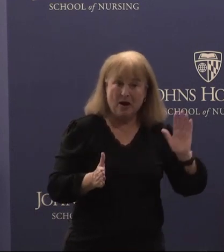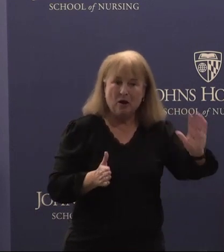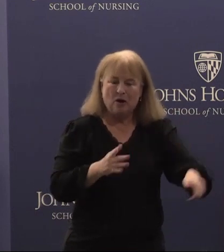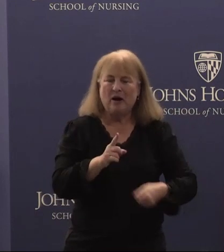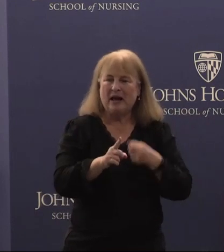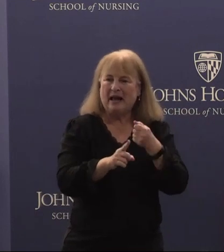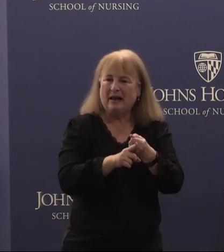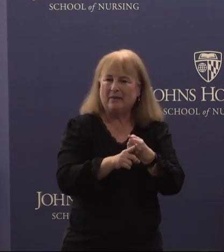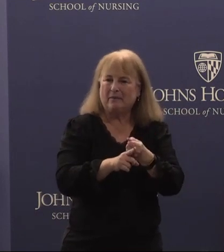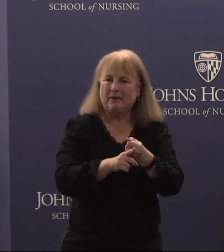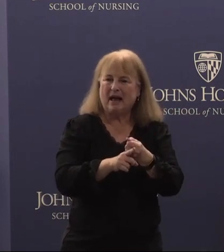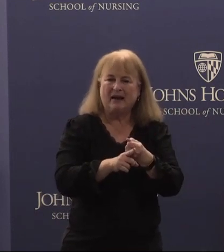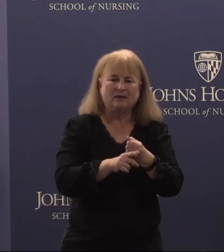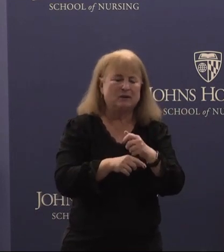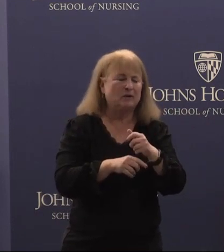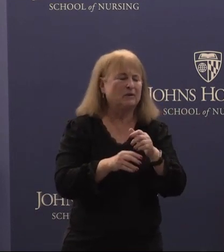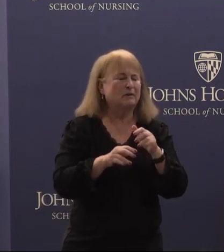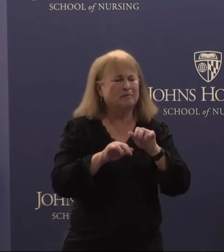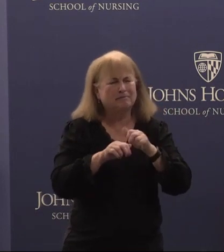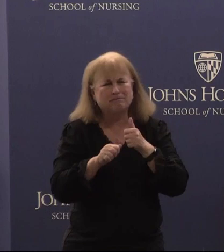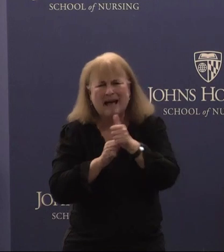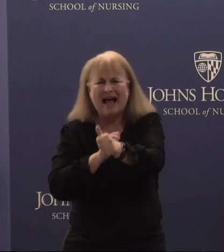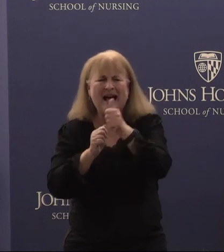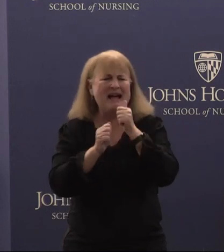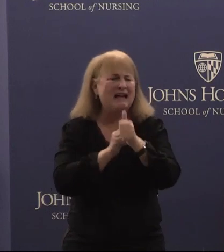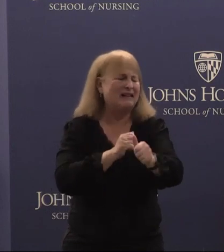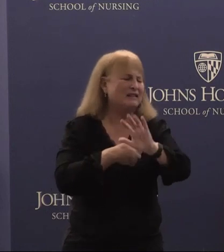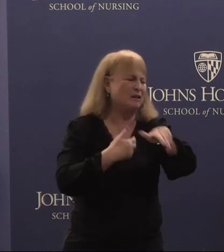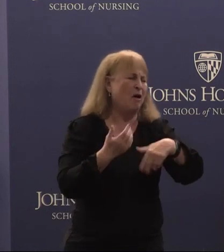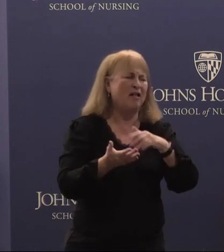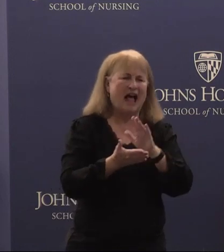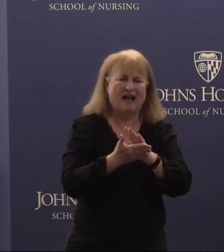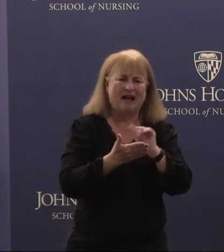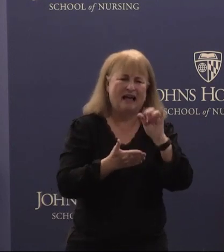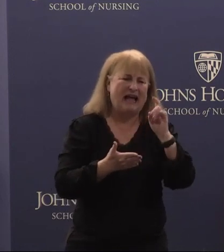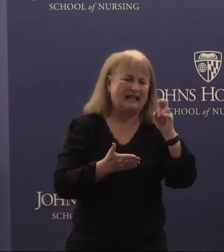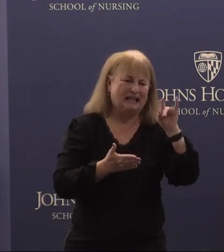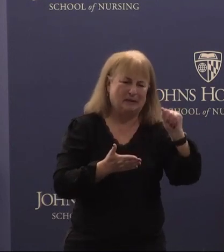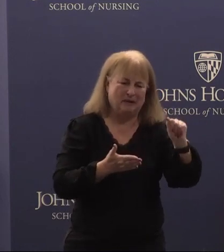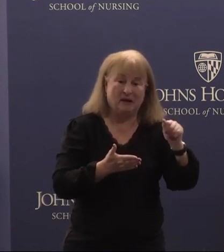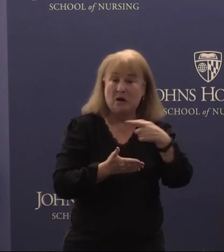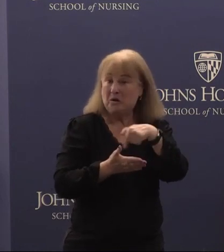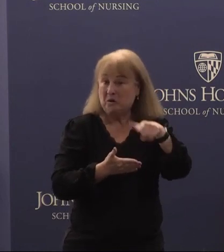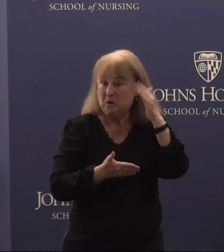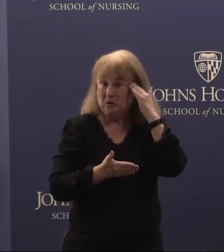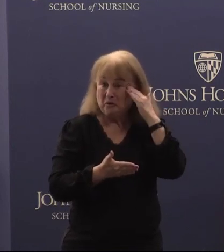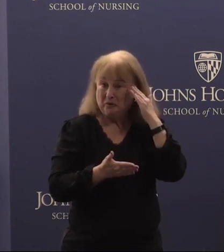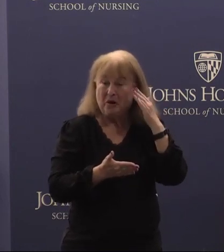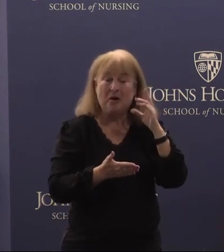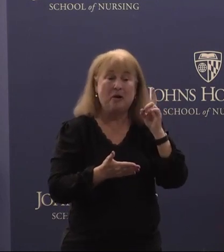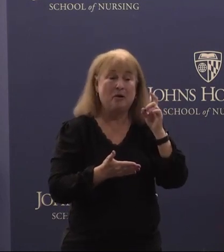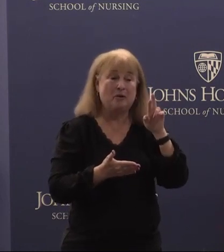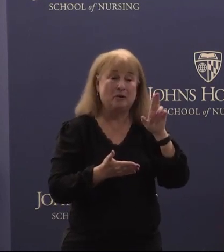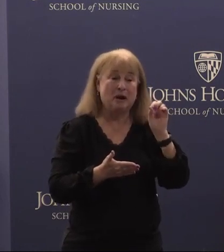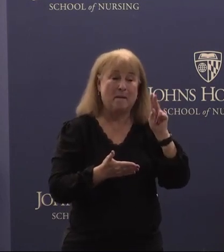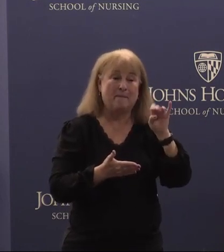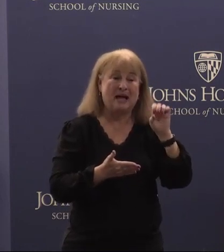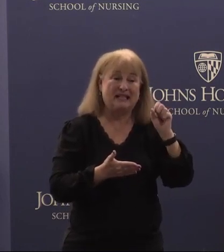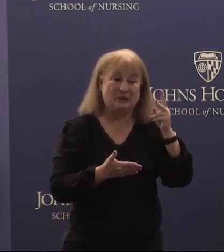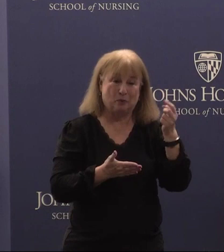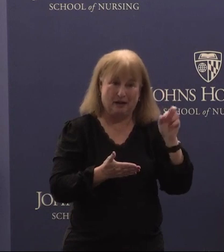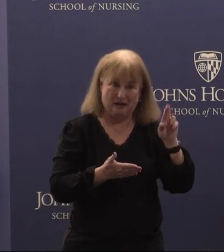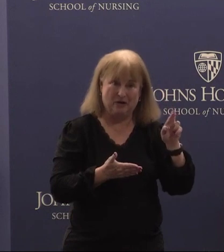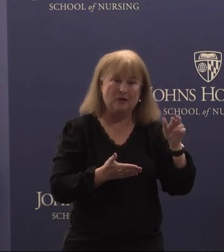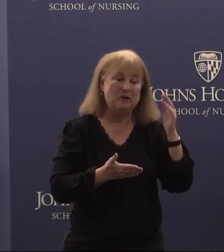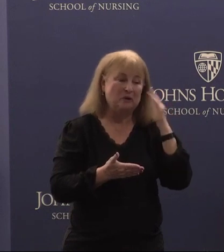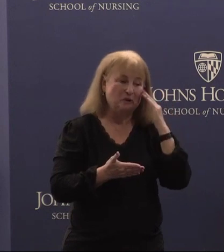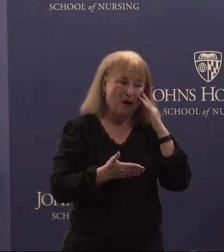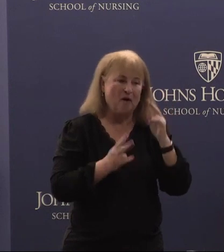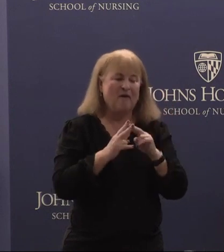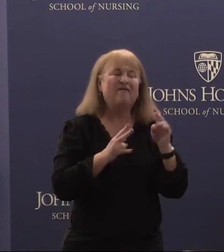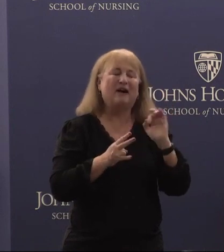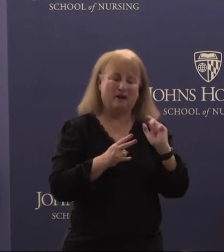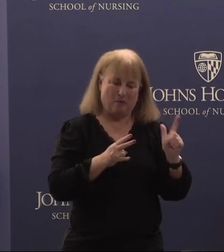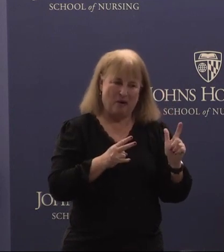extends beyond the walls of academia. Those of you who know Dr. Bonnie Swenor know very well